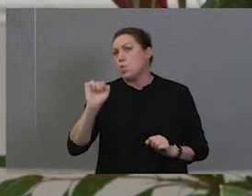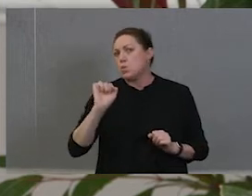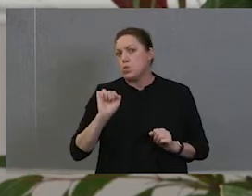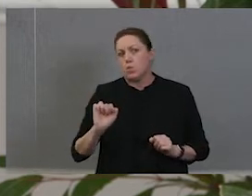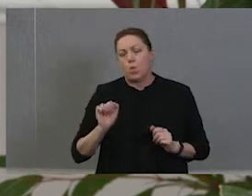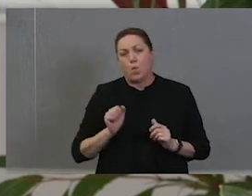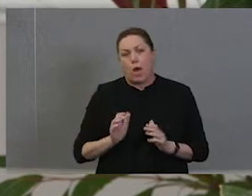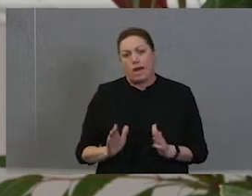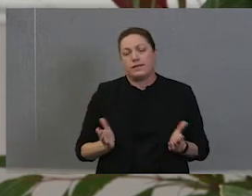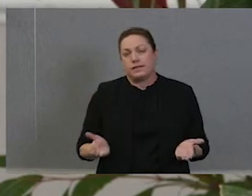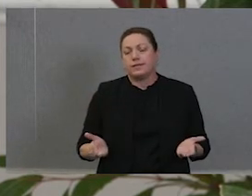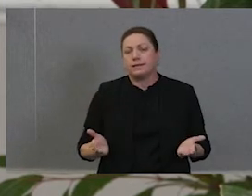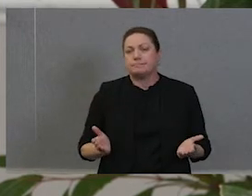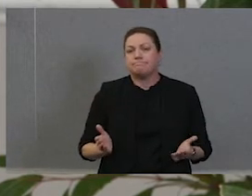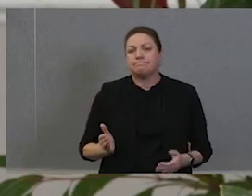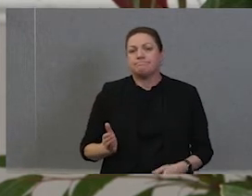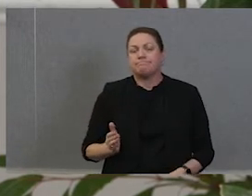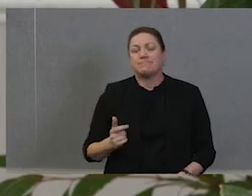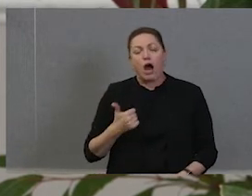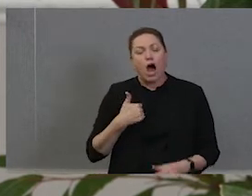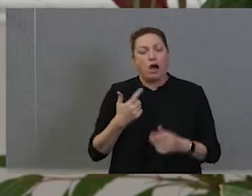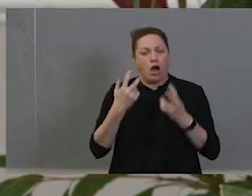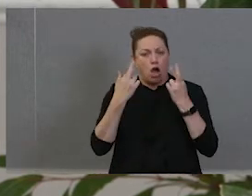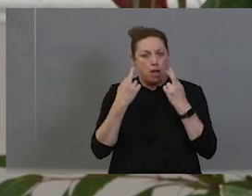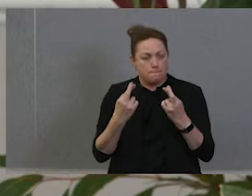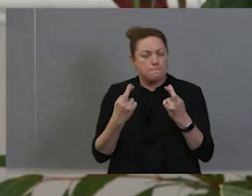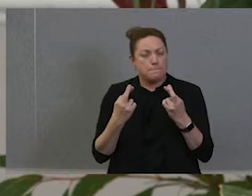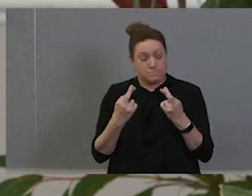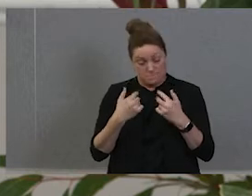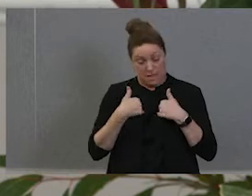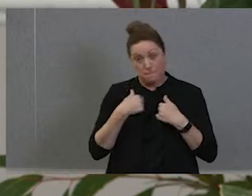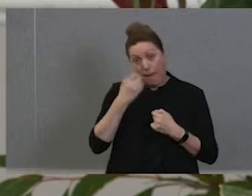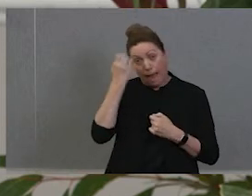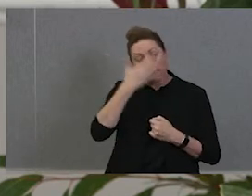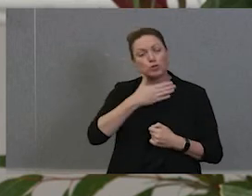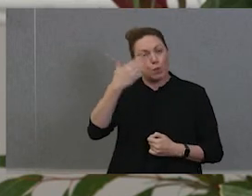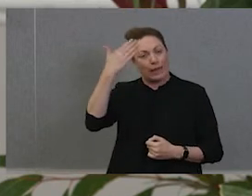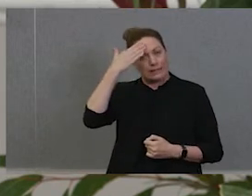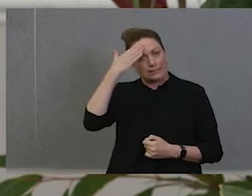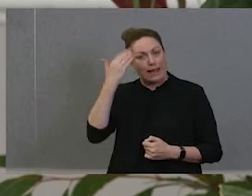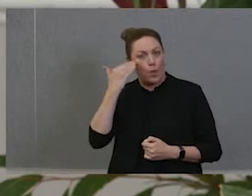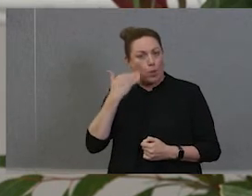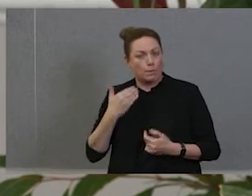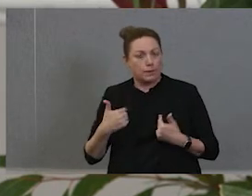that's my greatest hope, as an Aboriginal Elder. I want to see my people